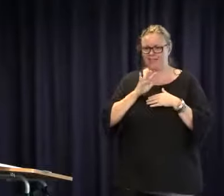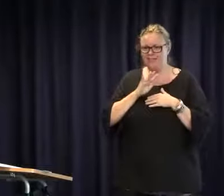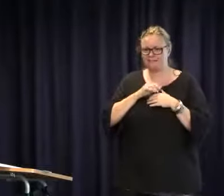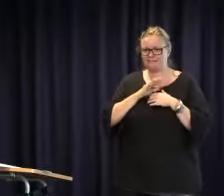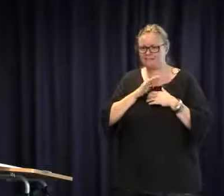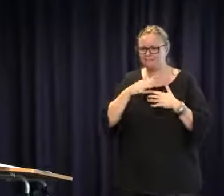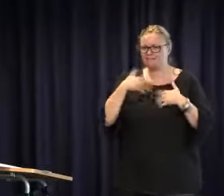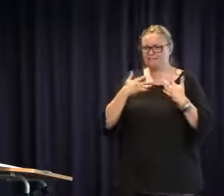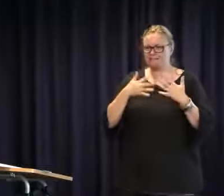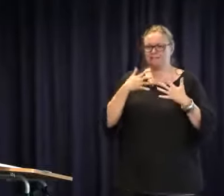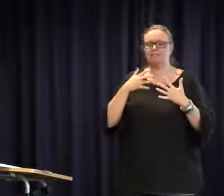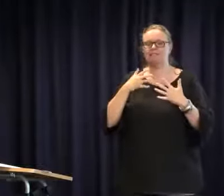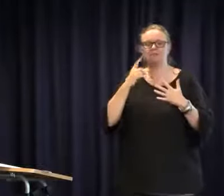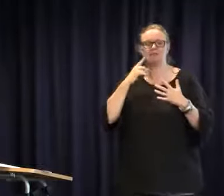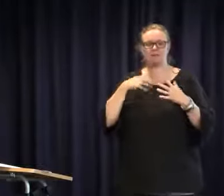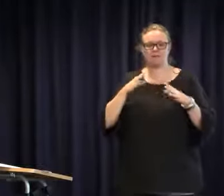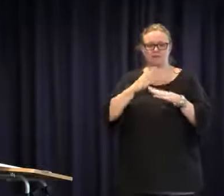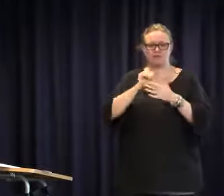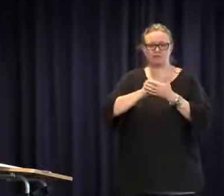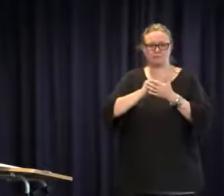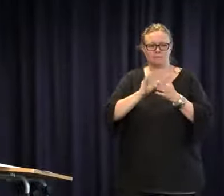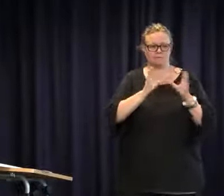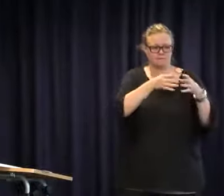of people are probably a little bit too shy to ask questions in a public forum such as